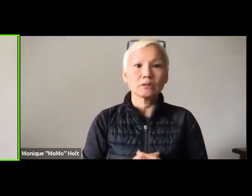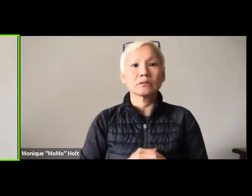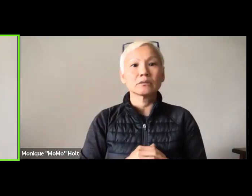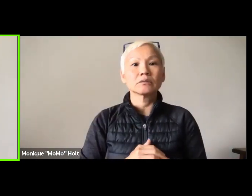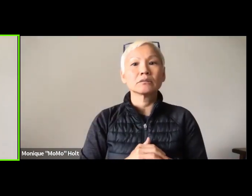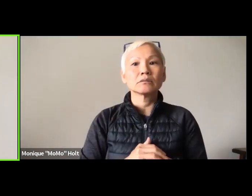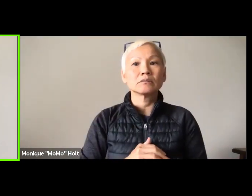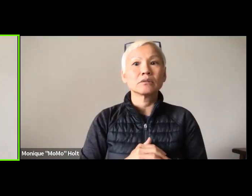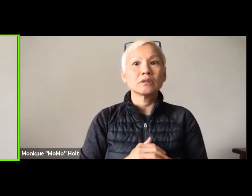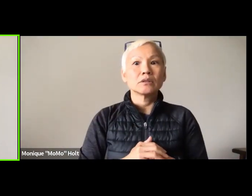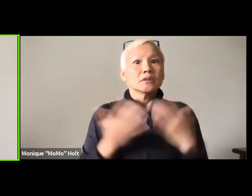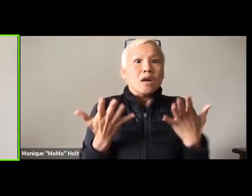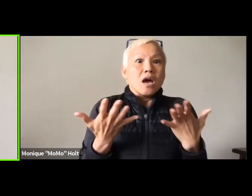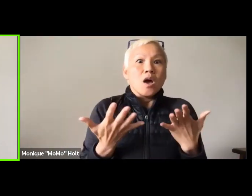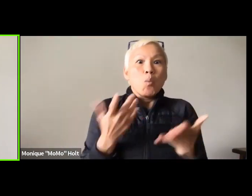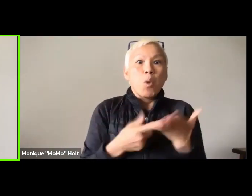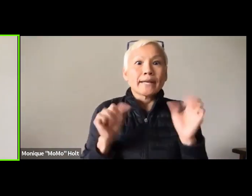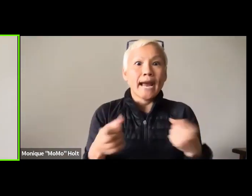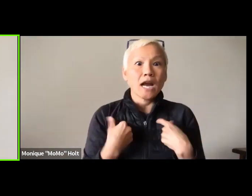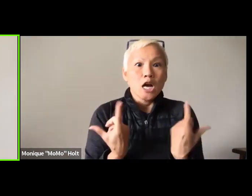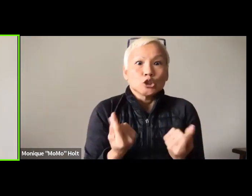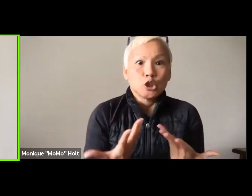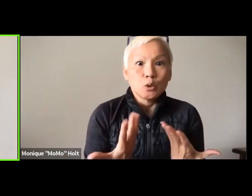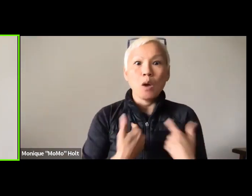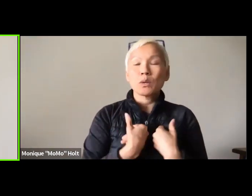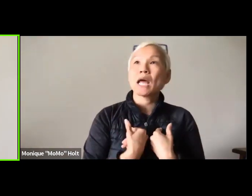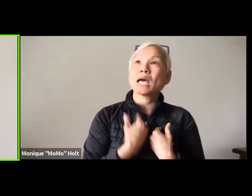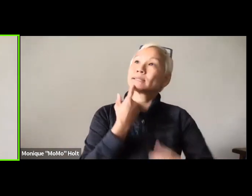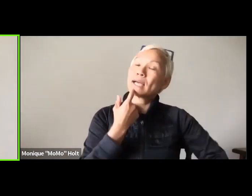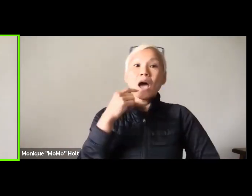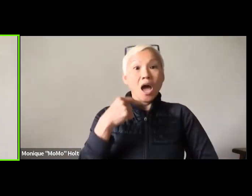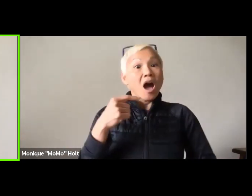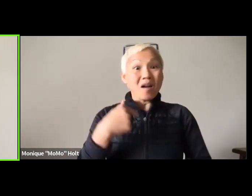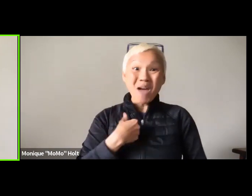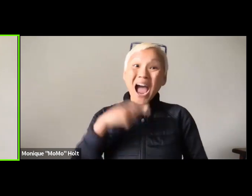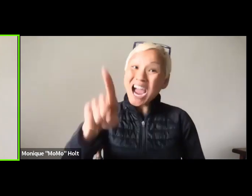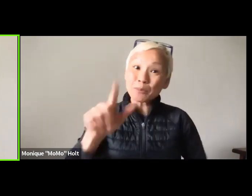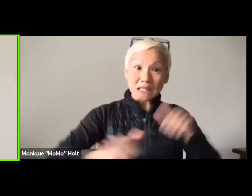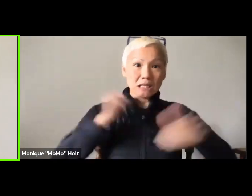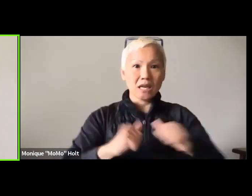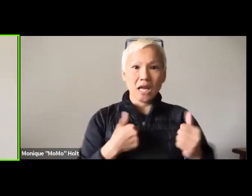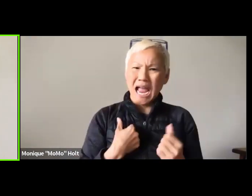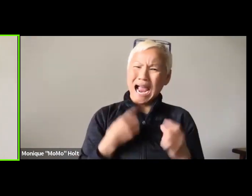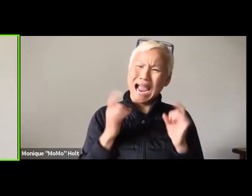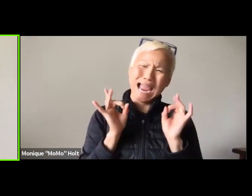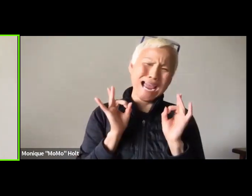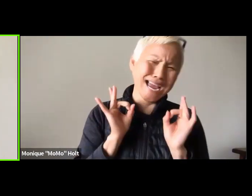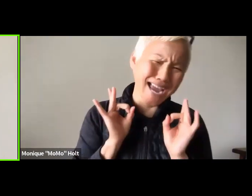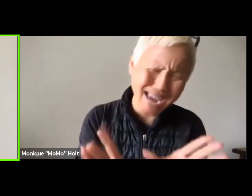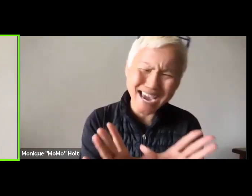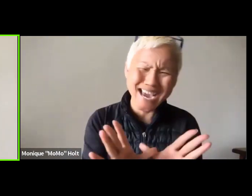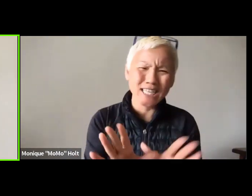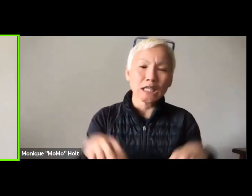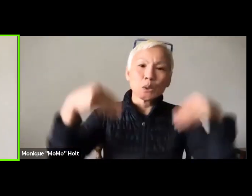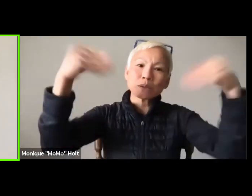As a person, as an Asian person of color, like, "What can I do" I ask myself.